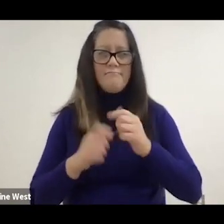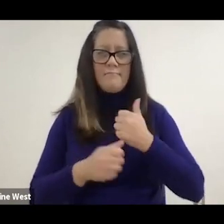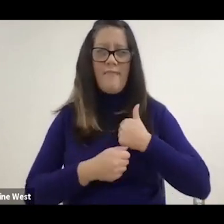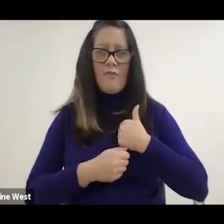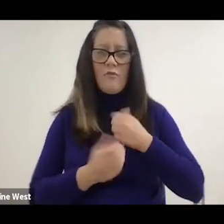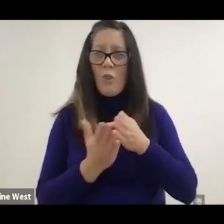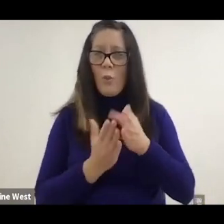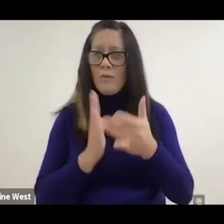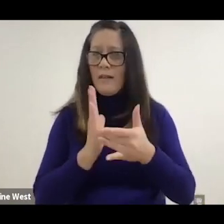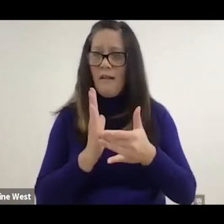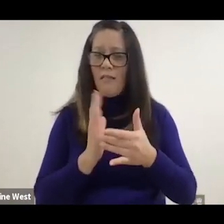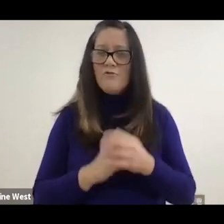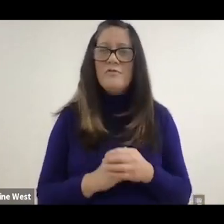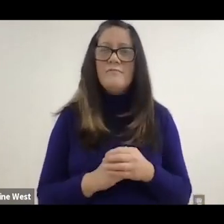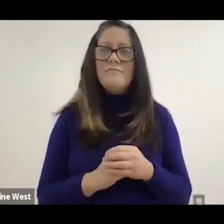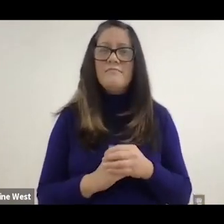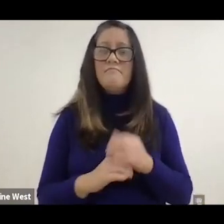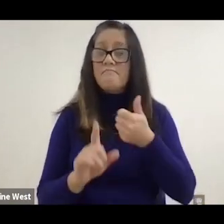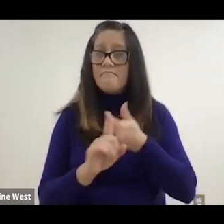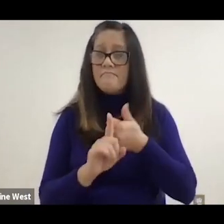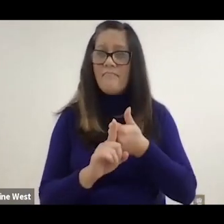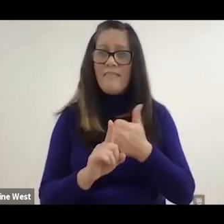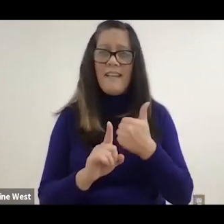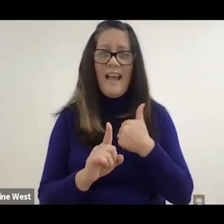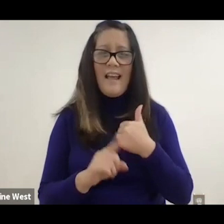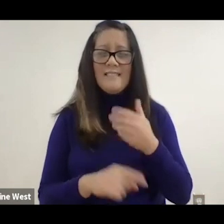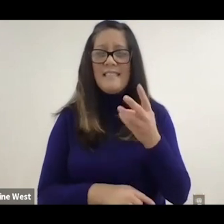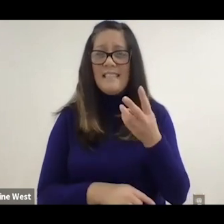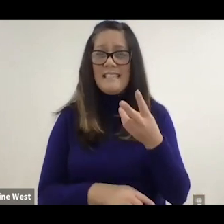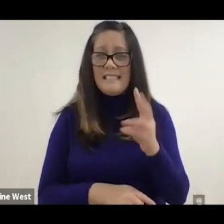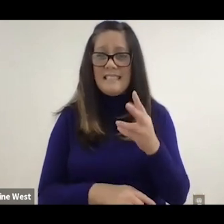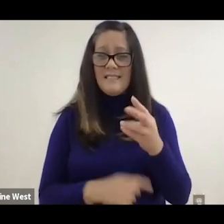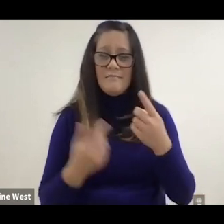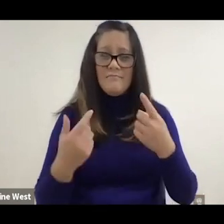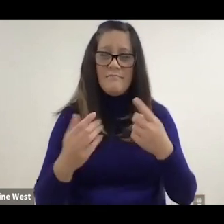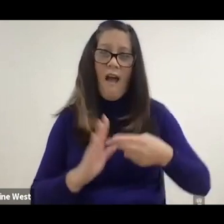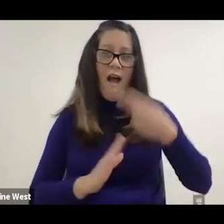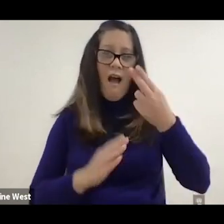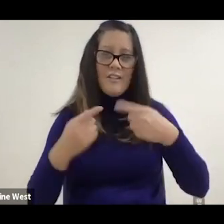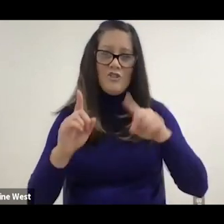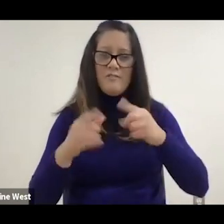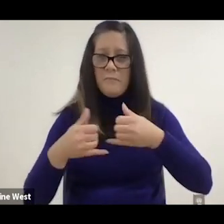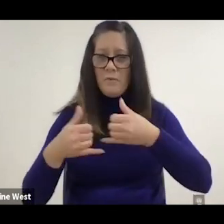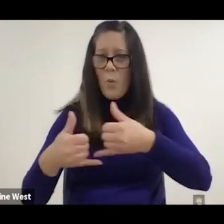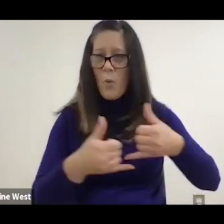of veterans through technology. Doctor Cooper holds 16 High achievement awards.